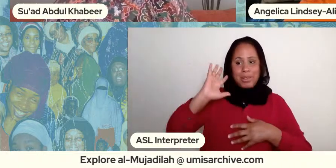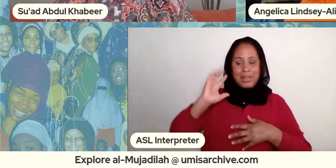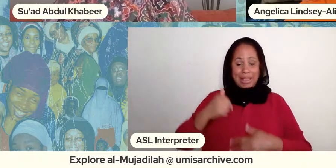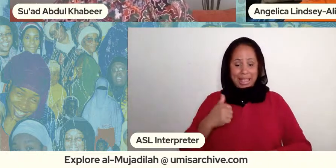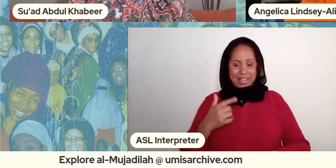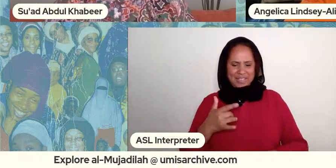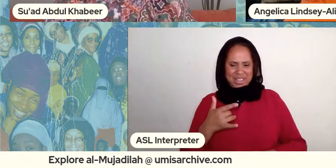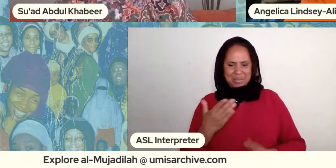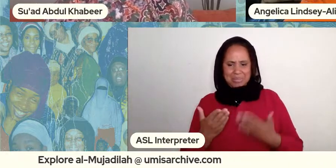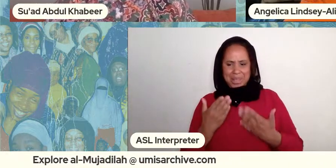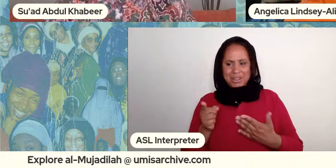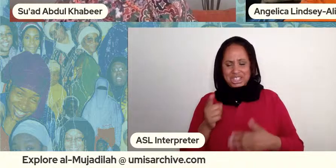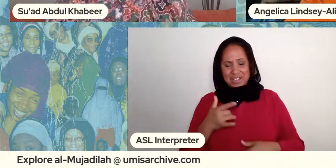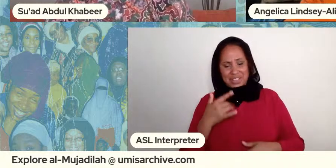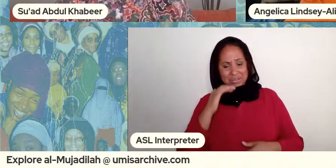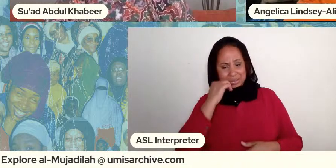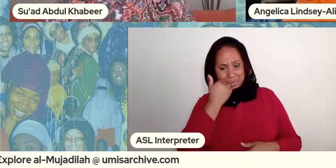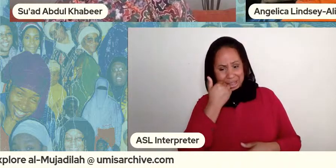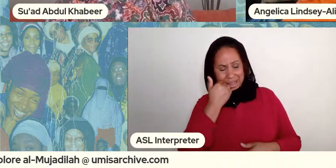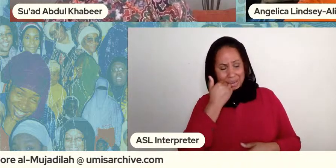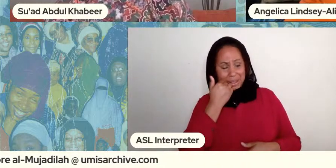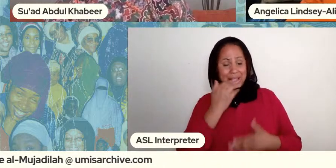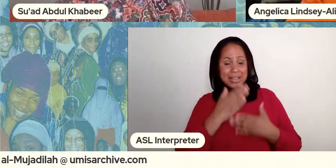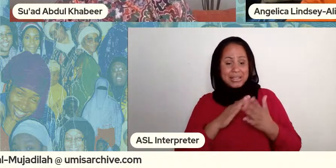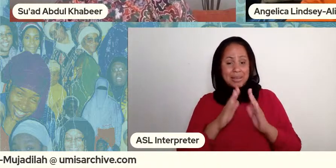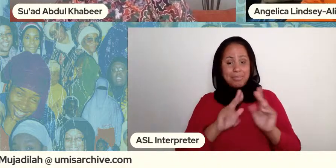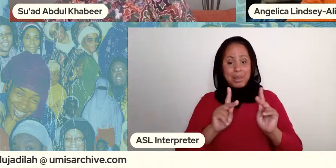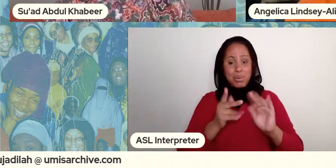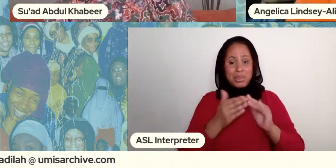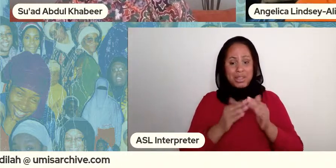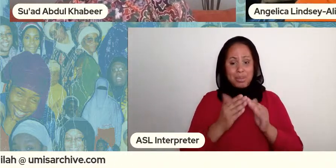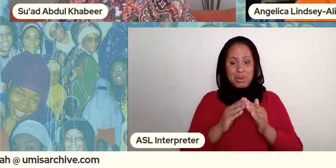some of the people in the community for well why you have to take account you know like you should